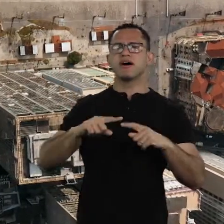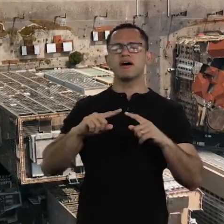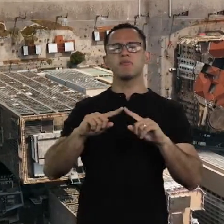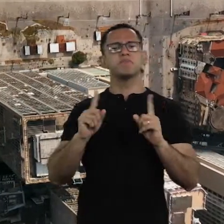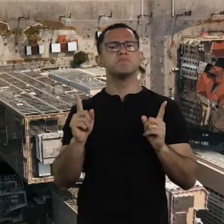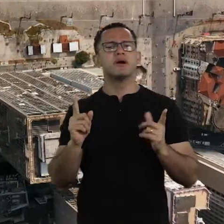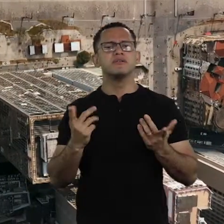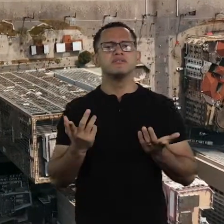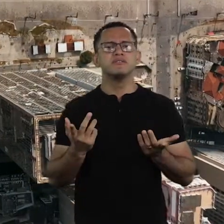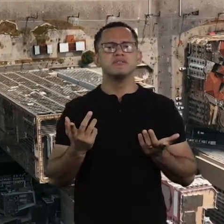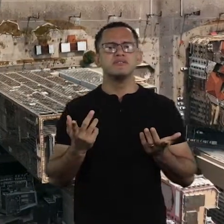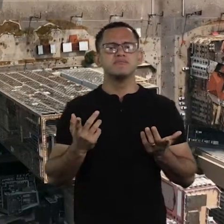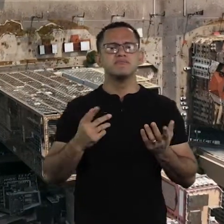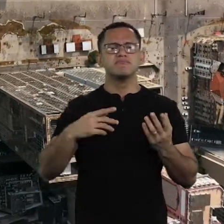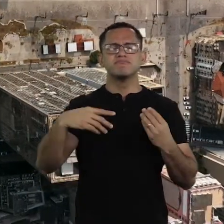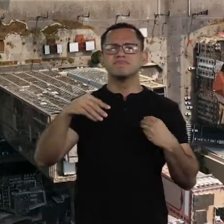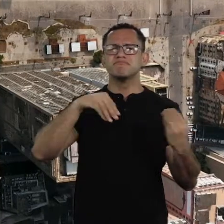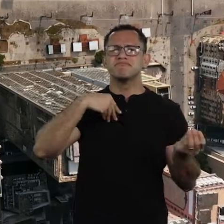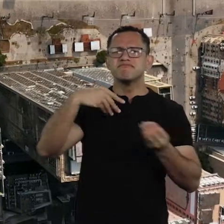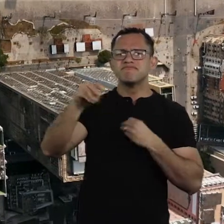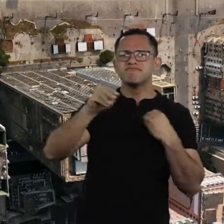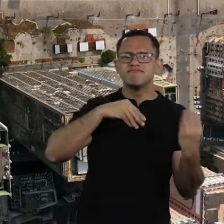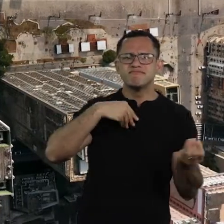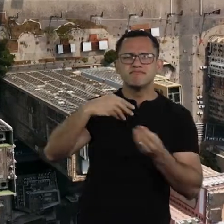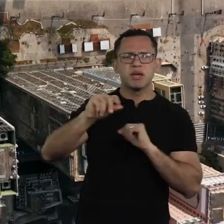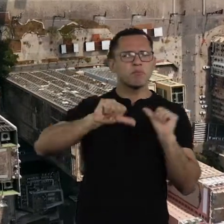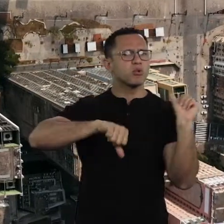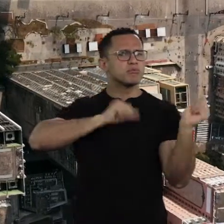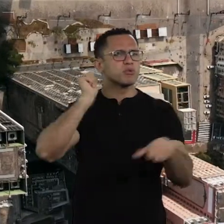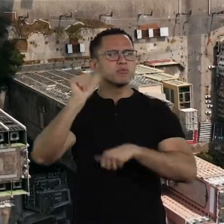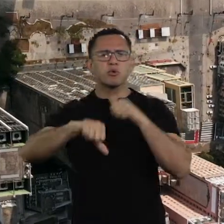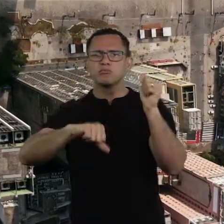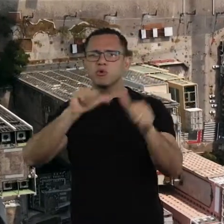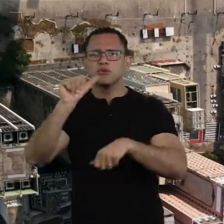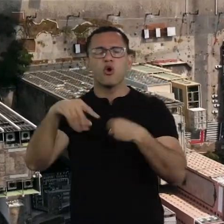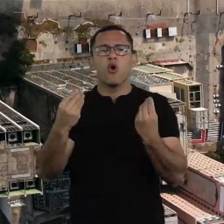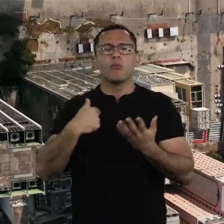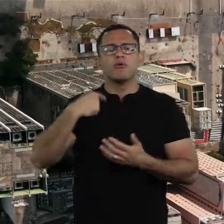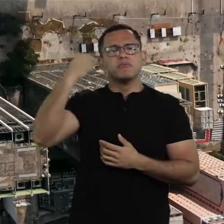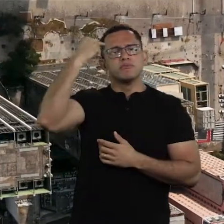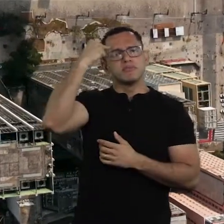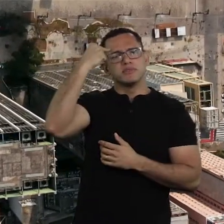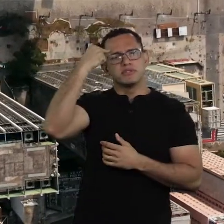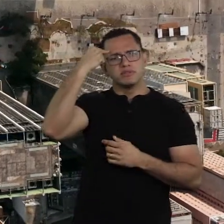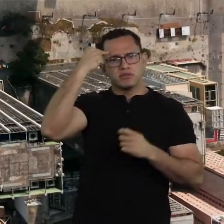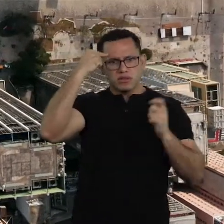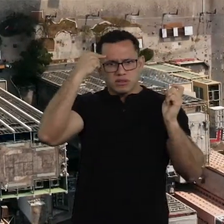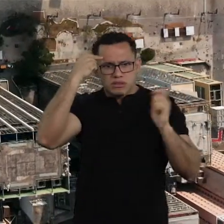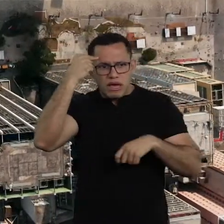with unstable principles? How can I think if I should follow,